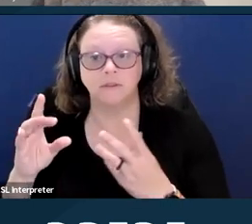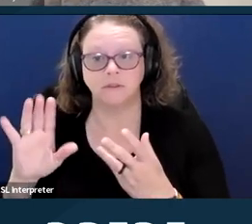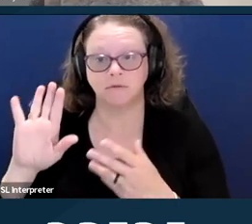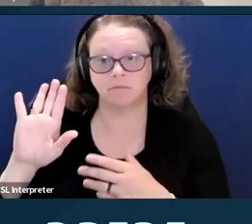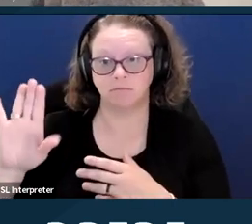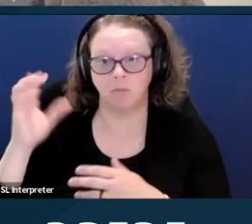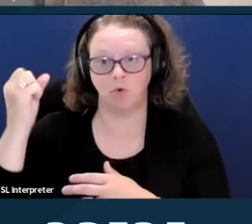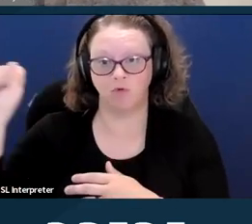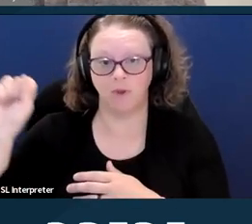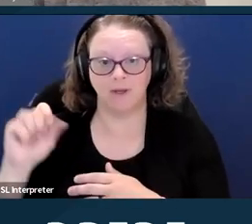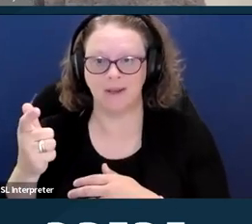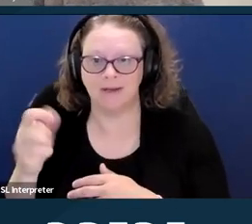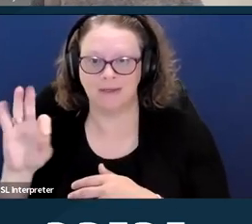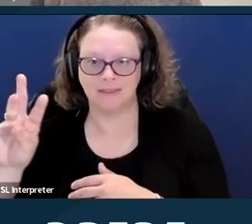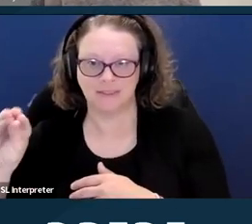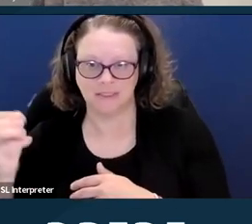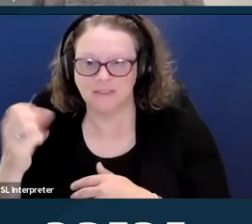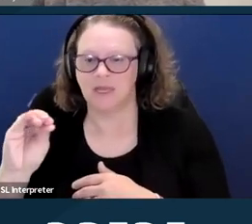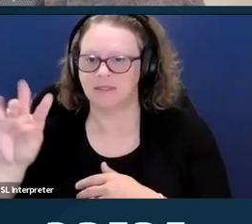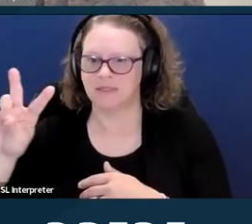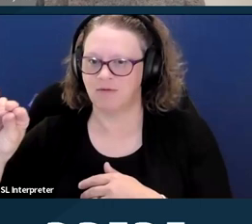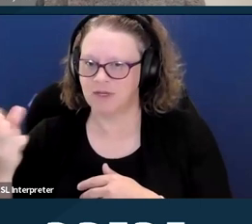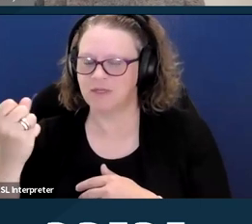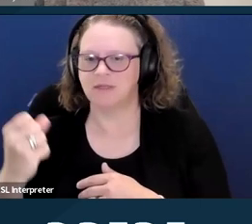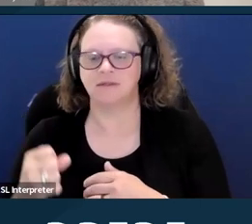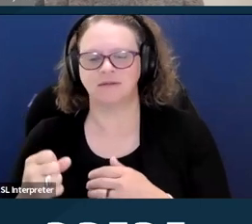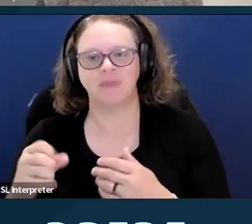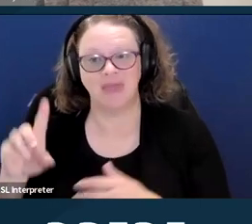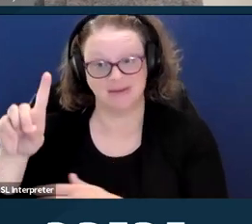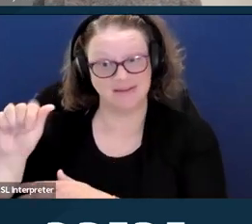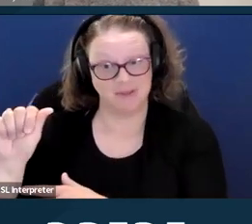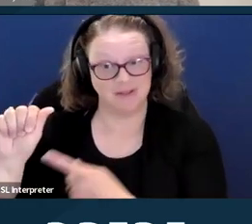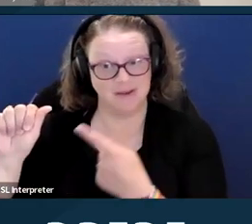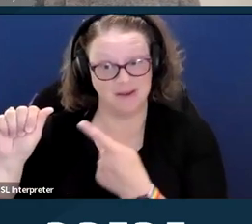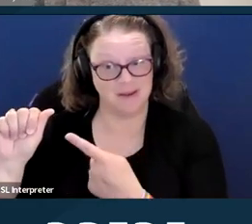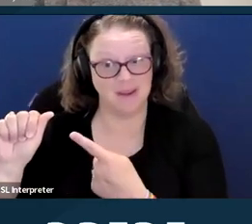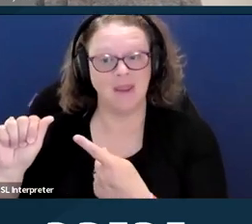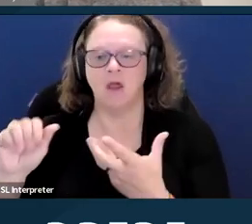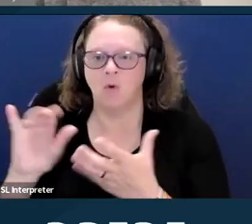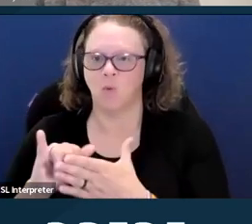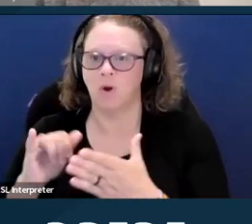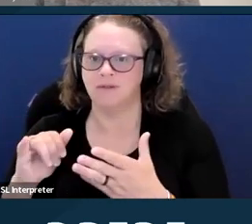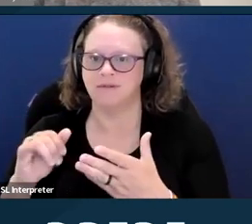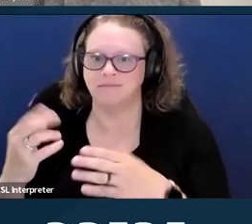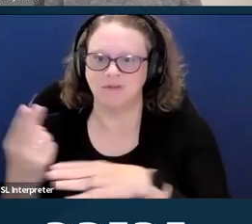disability was used as a major justification for people needing access to abortion care.